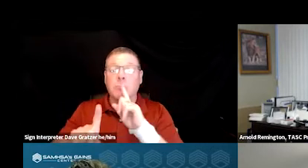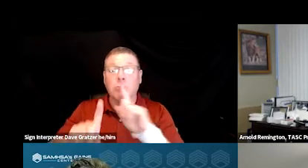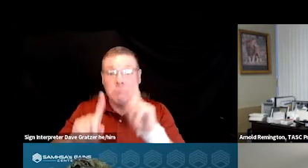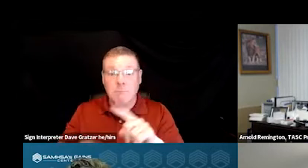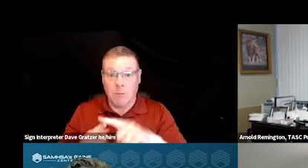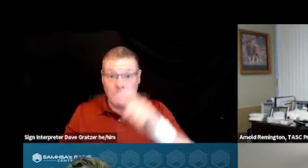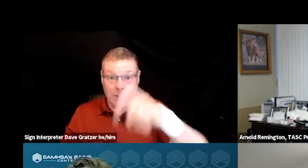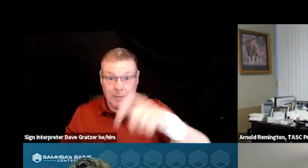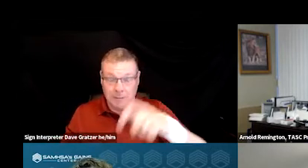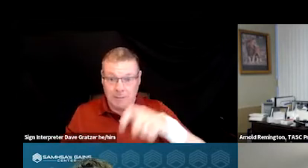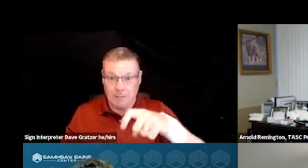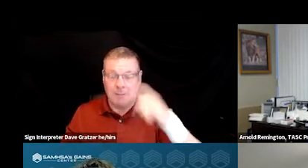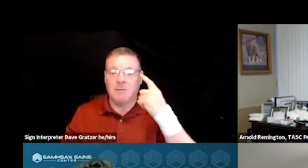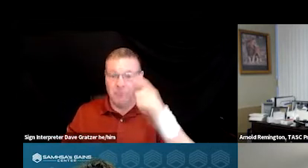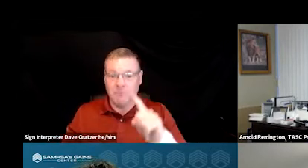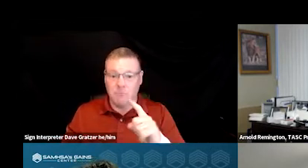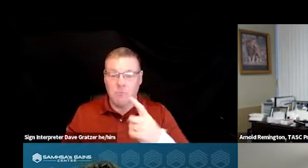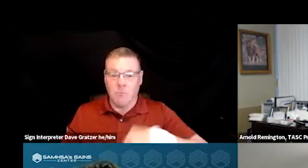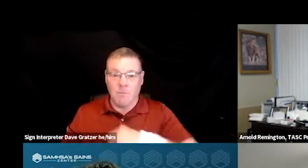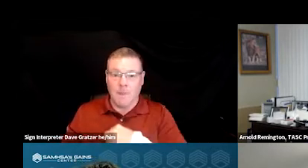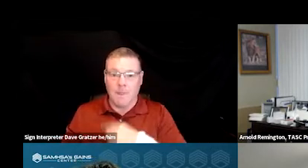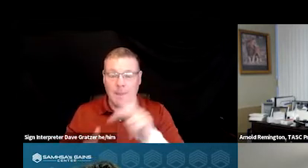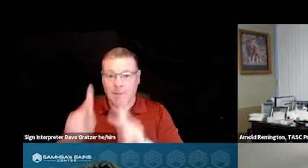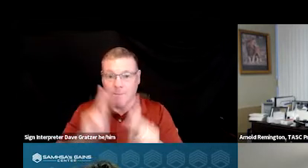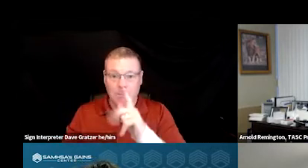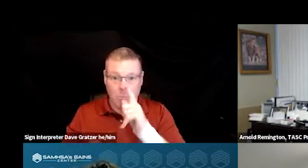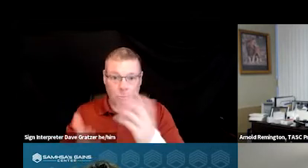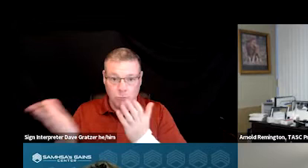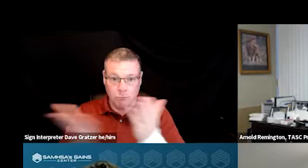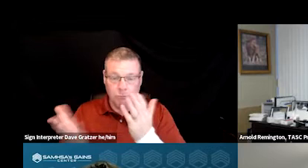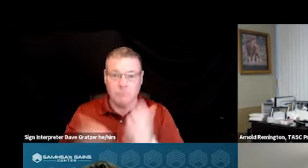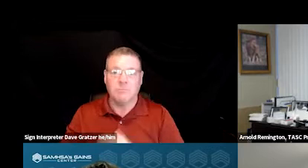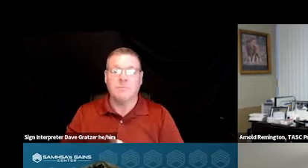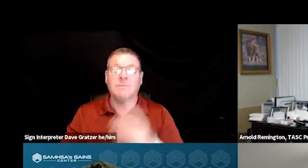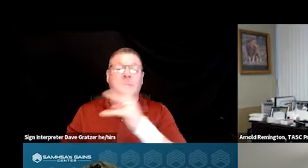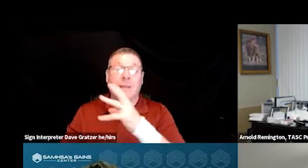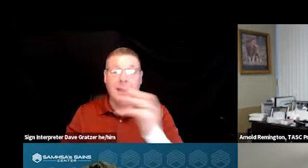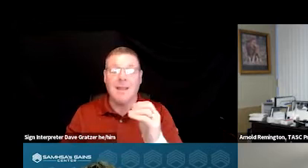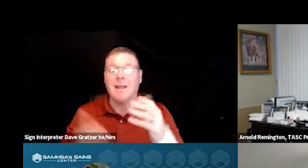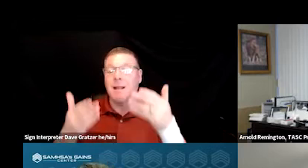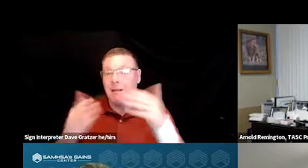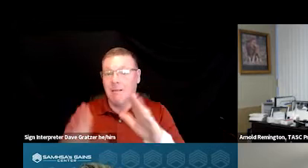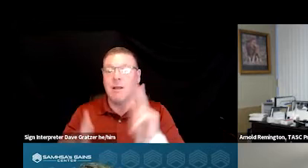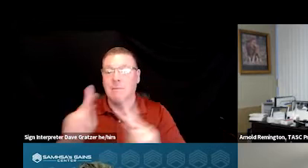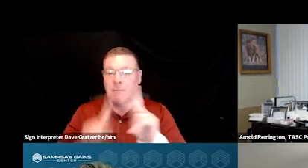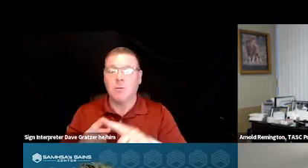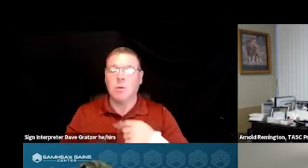of our individuals we were serving, and it allowed people to have time to rest and relax